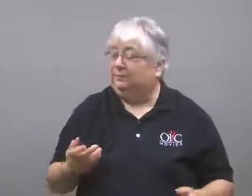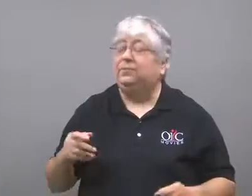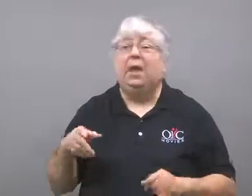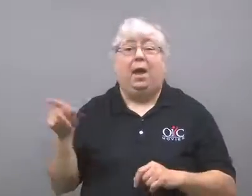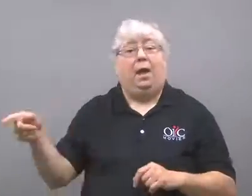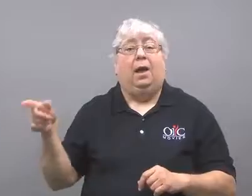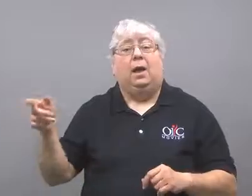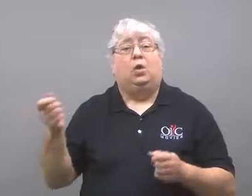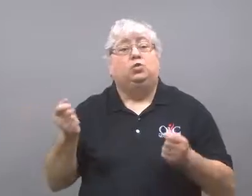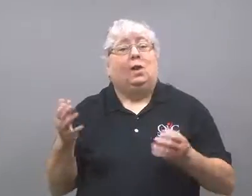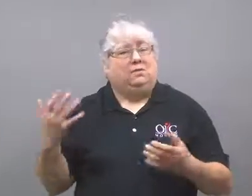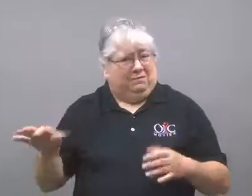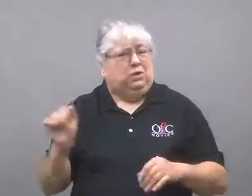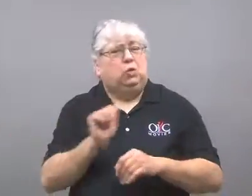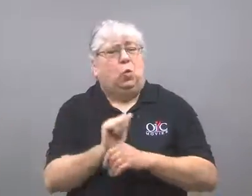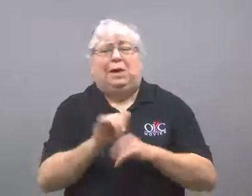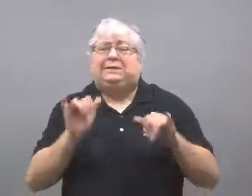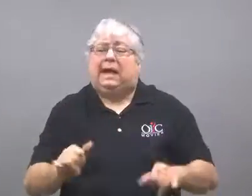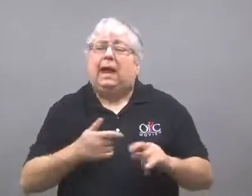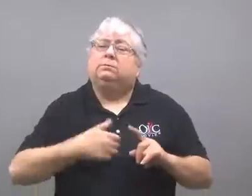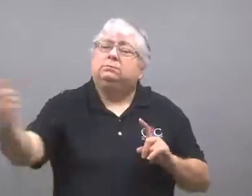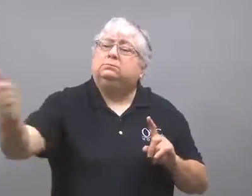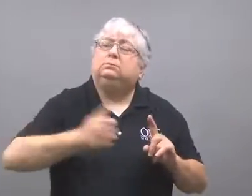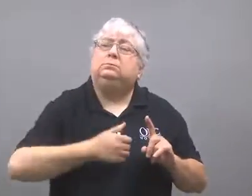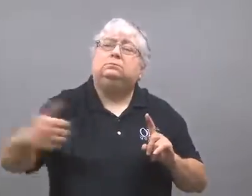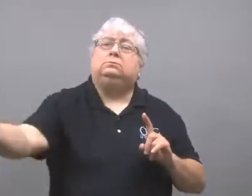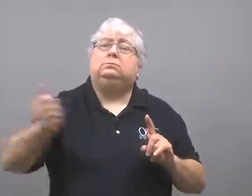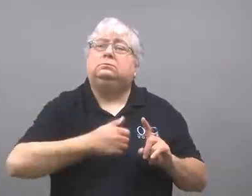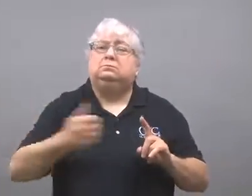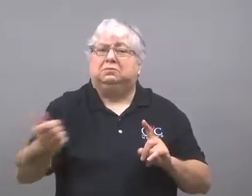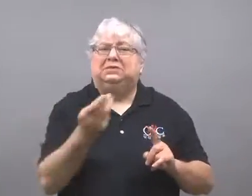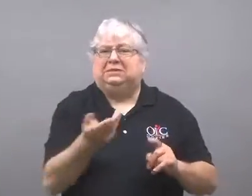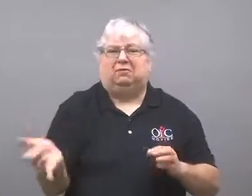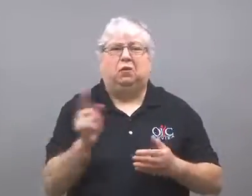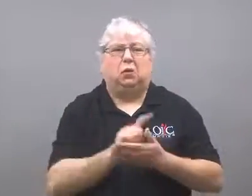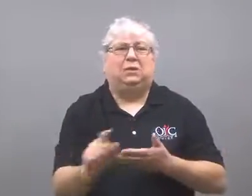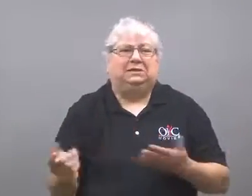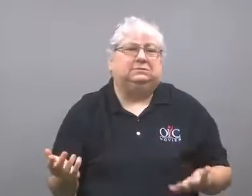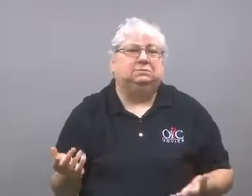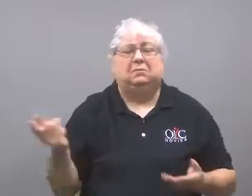The engineer had been on that route for several weeks.